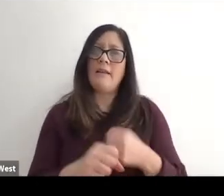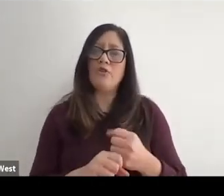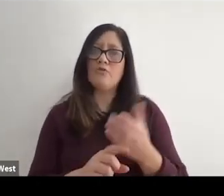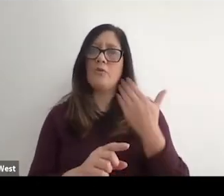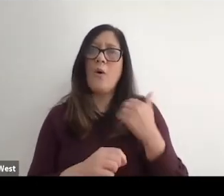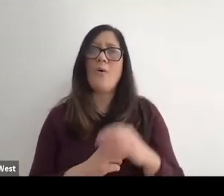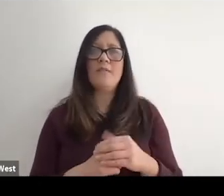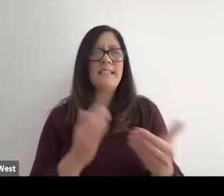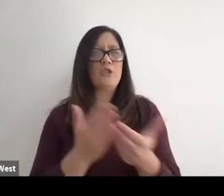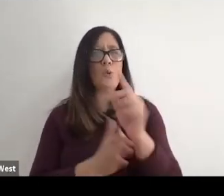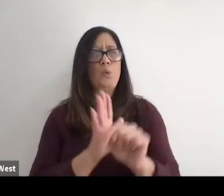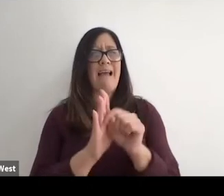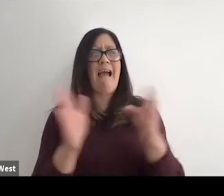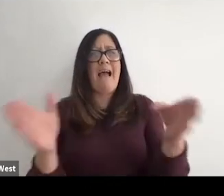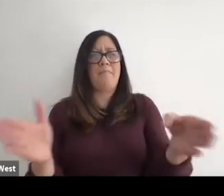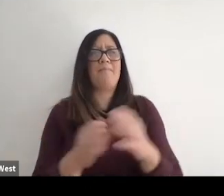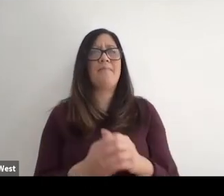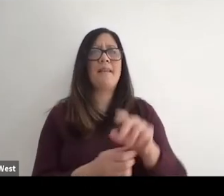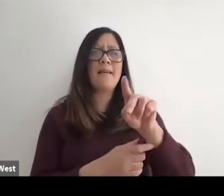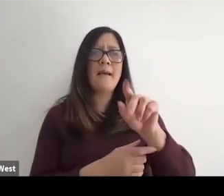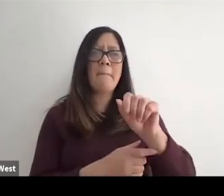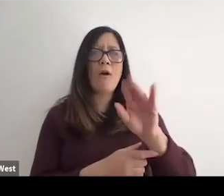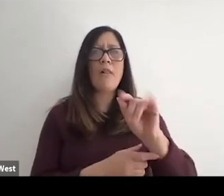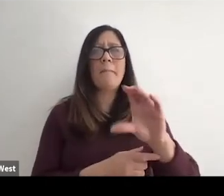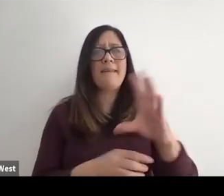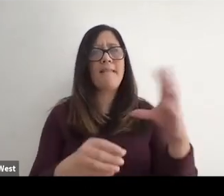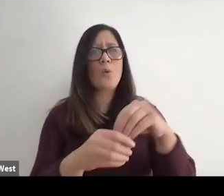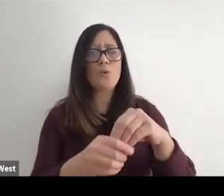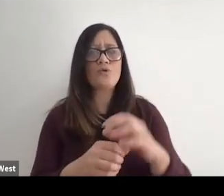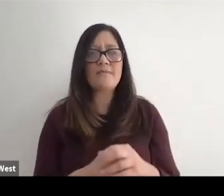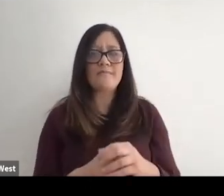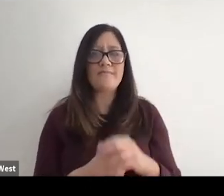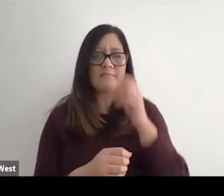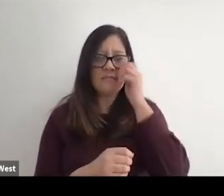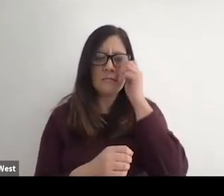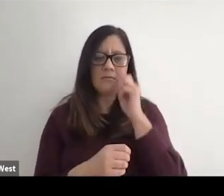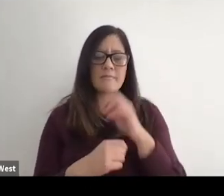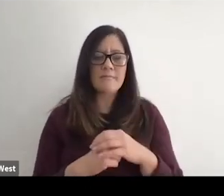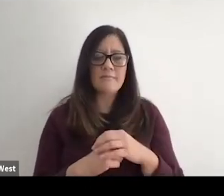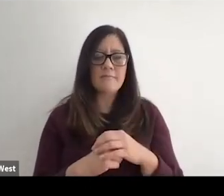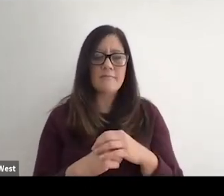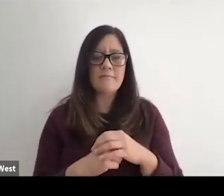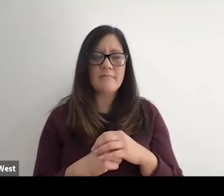and we're really in a new era of Paralympic inclusion, particularly as we think about heading into